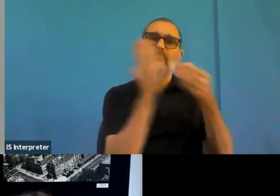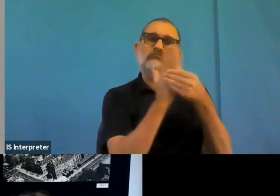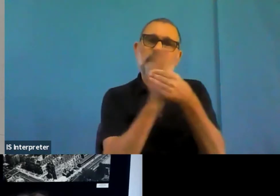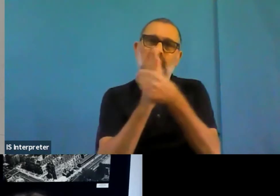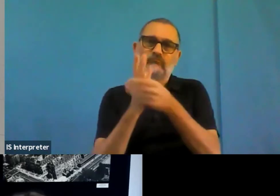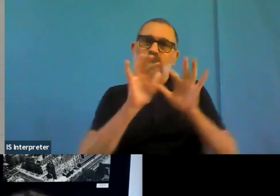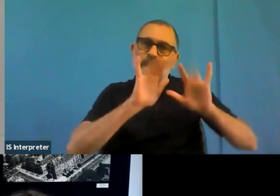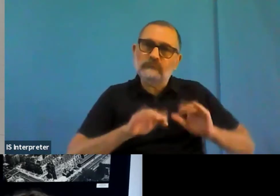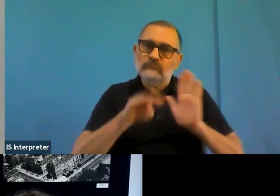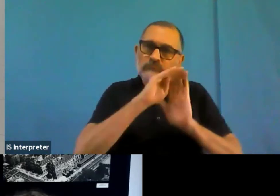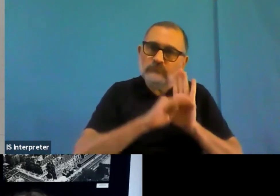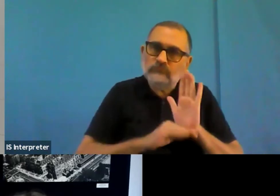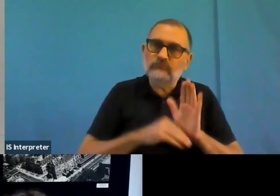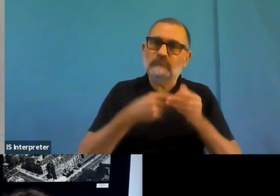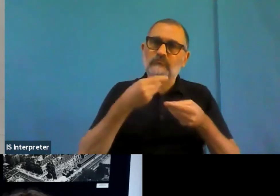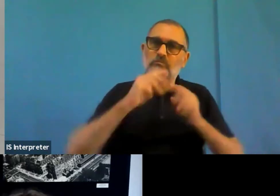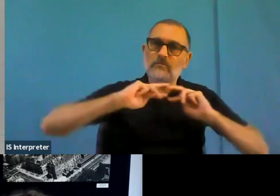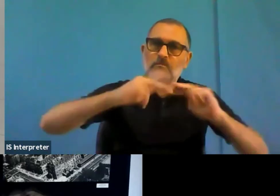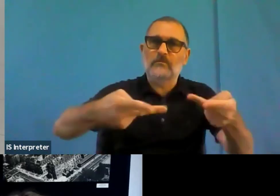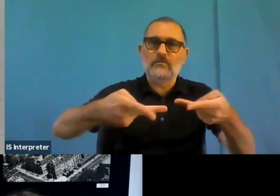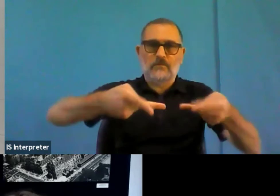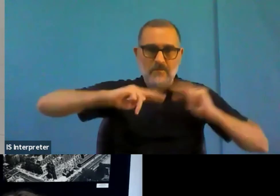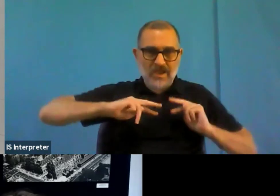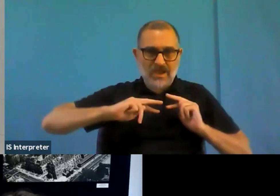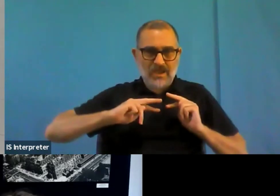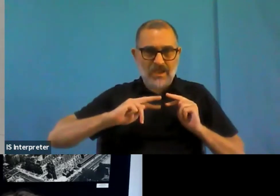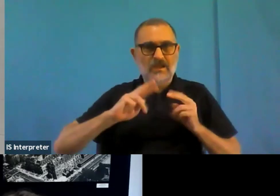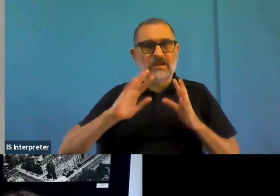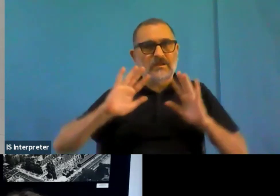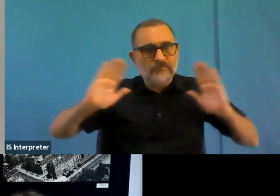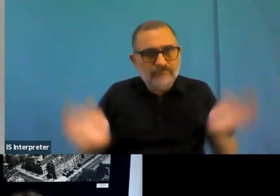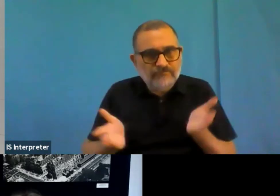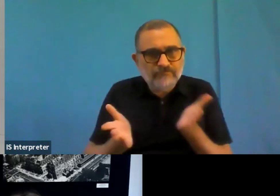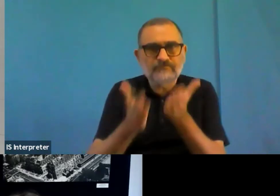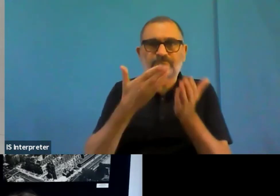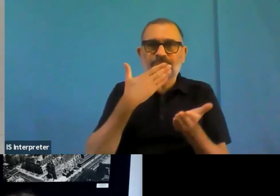We'd love to hear from them, really, what's their experience, you know, are they finding that they're just a letterbox?